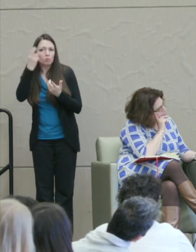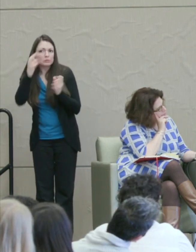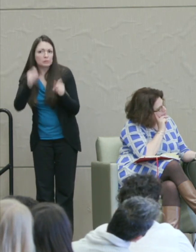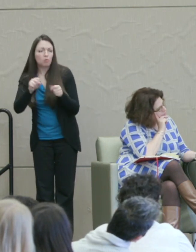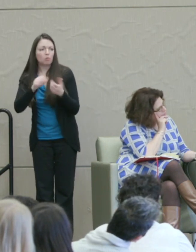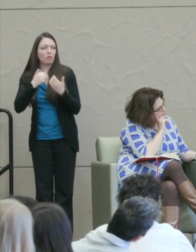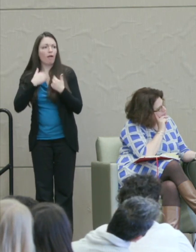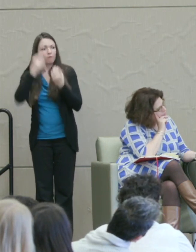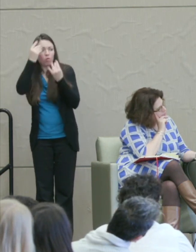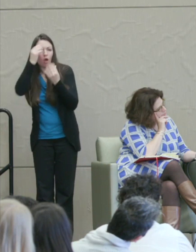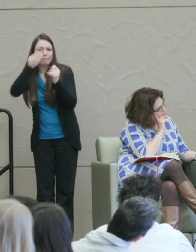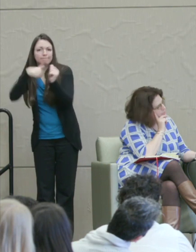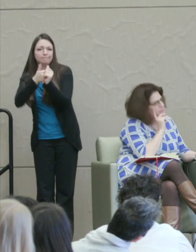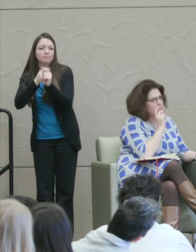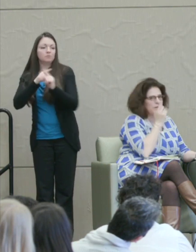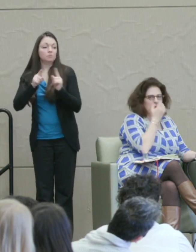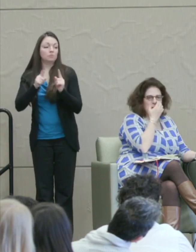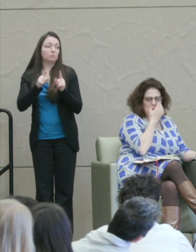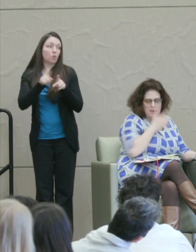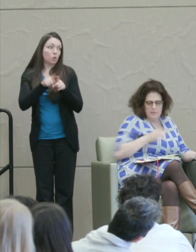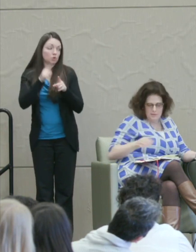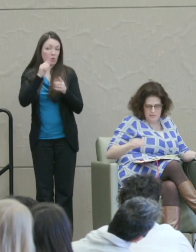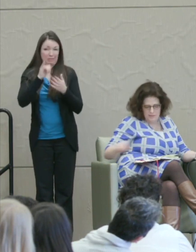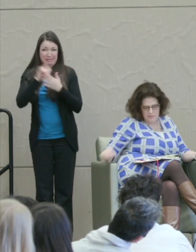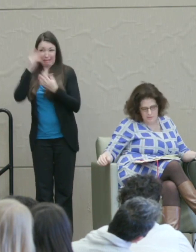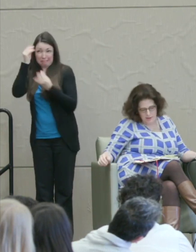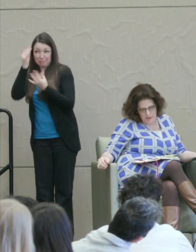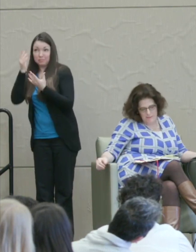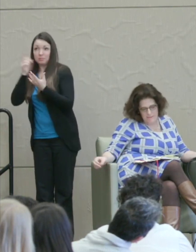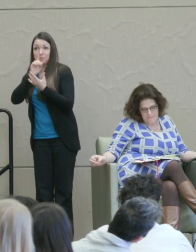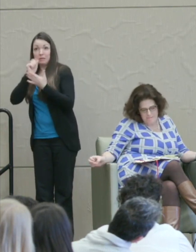And then the question is, is this thought helpful or is it not so helpful.